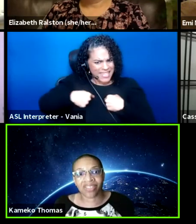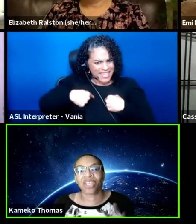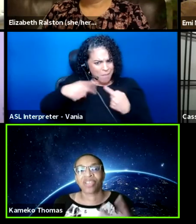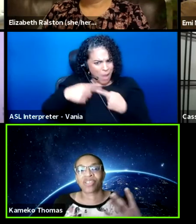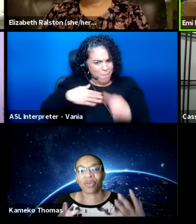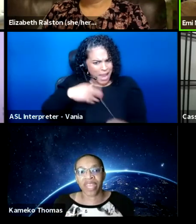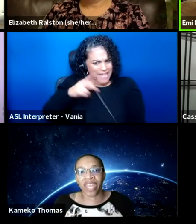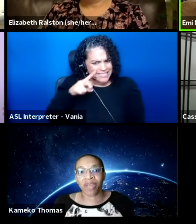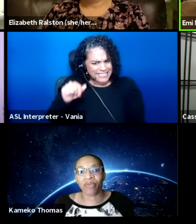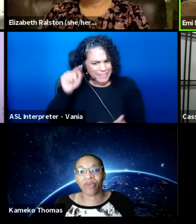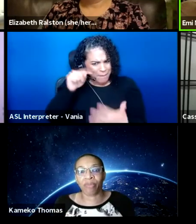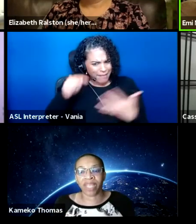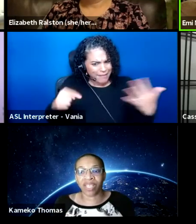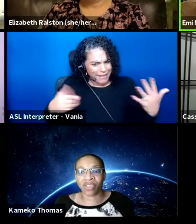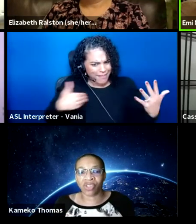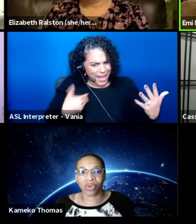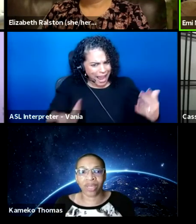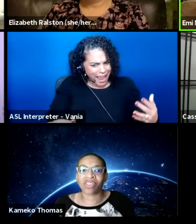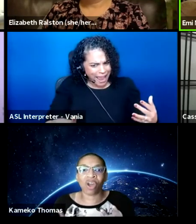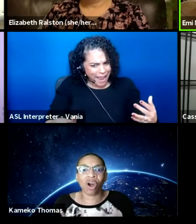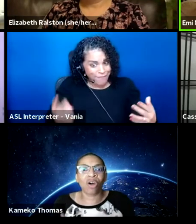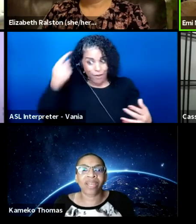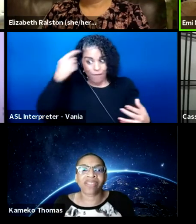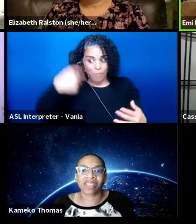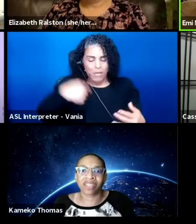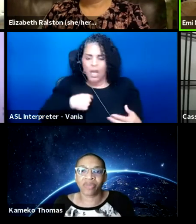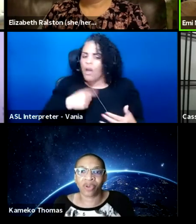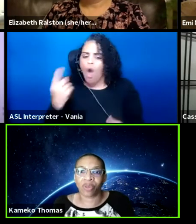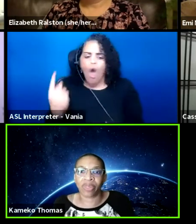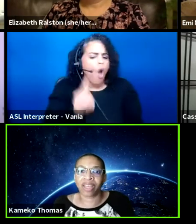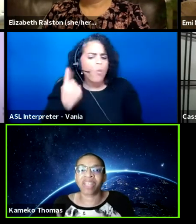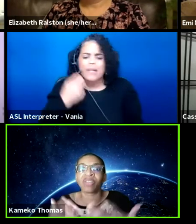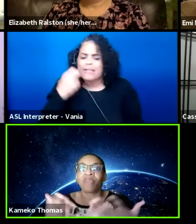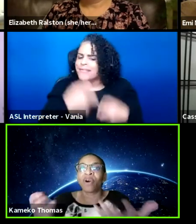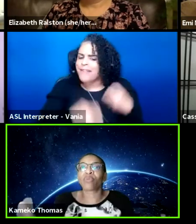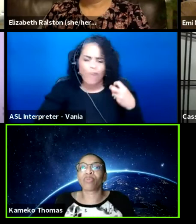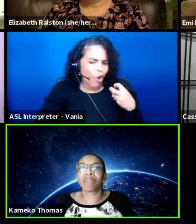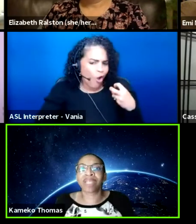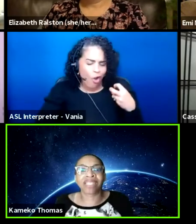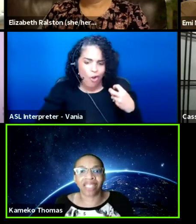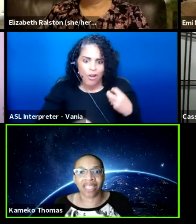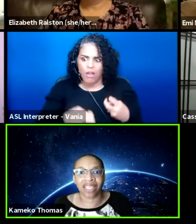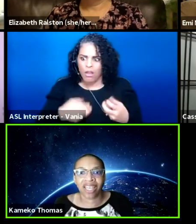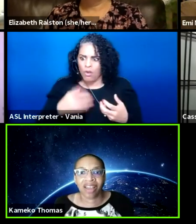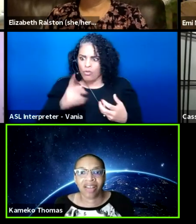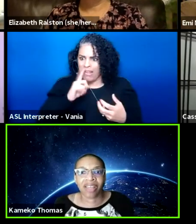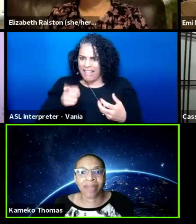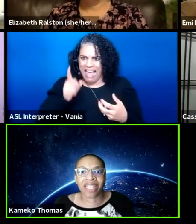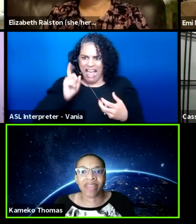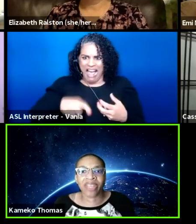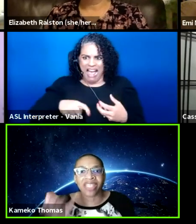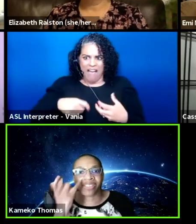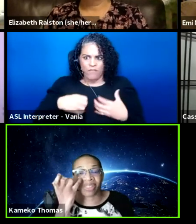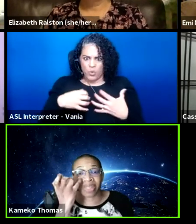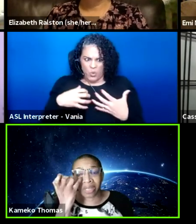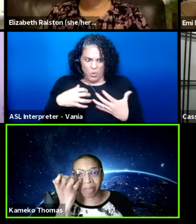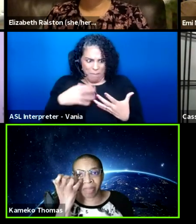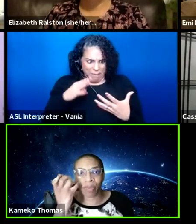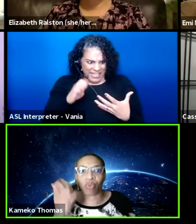So then for me too, and it's always a difficult thing, the vulnerability. I mean, I think that's the thing that people